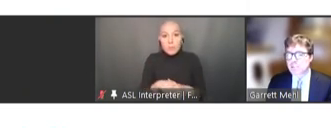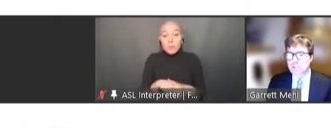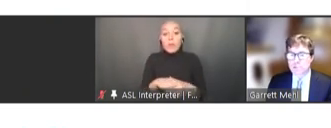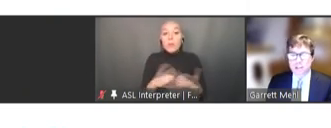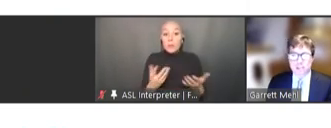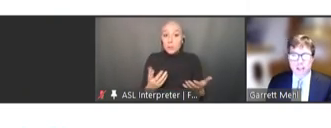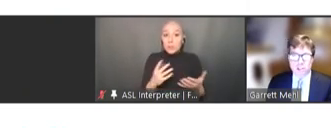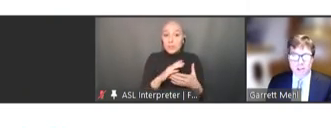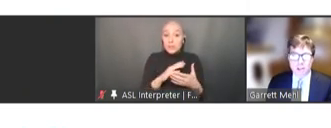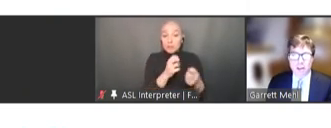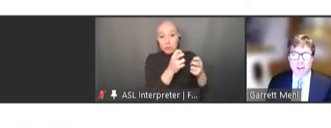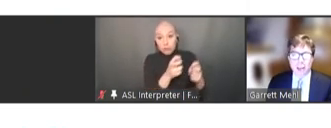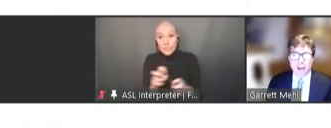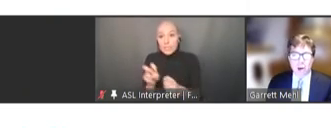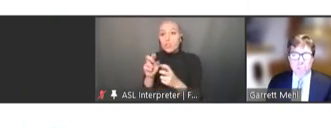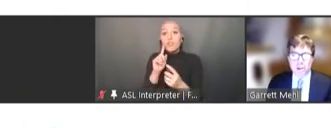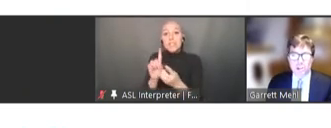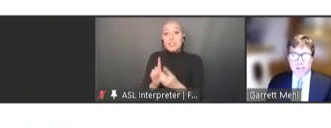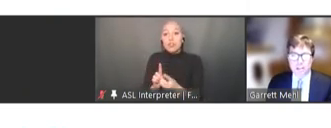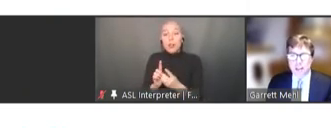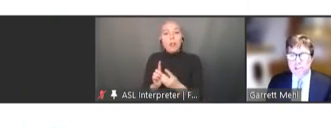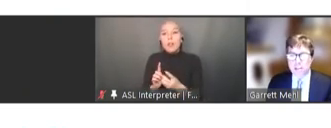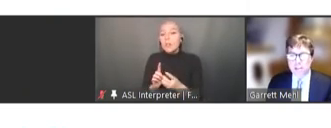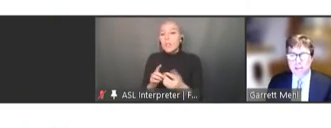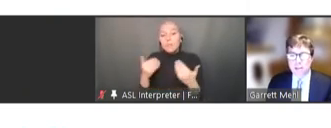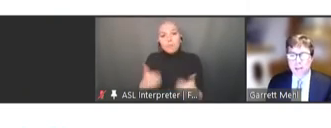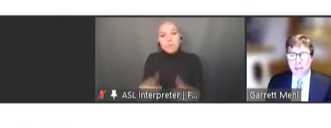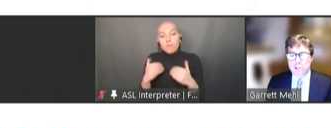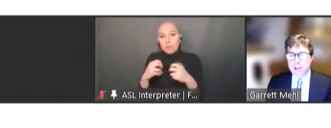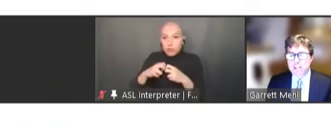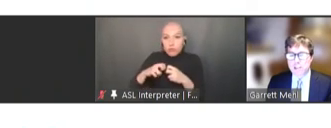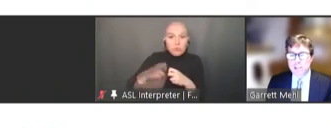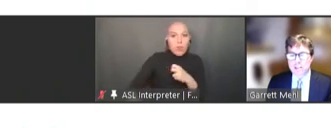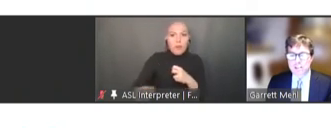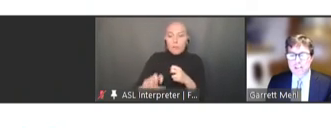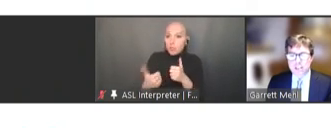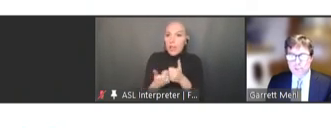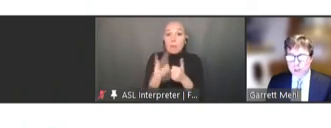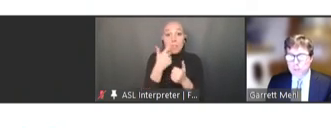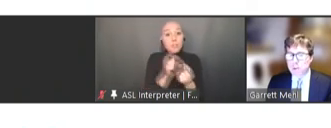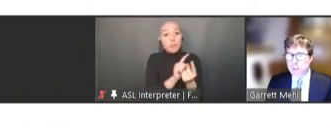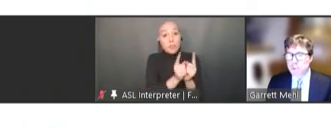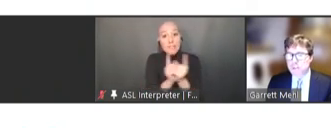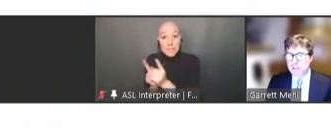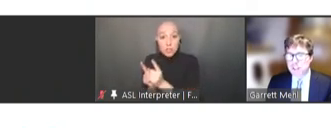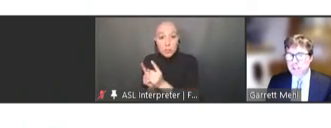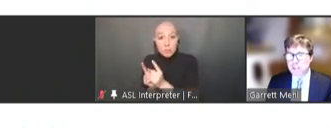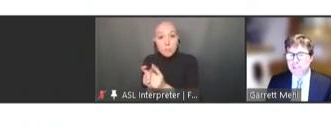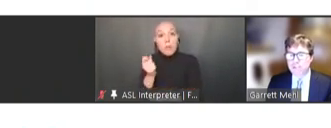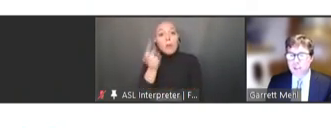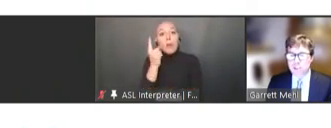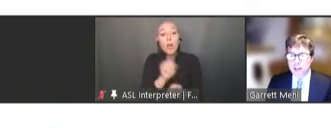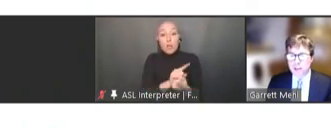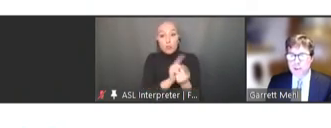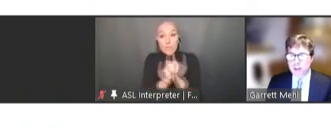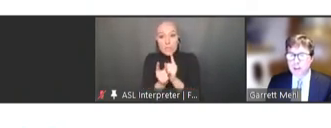in translation and operationalization. Translation is extremely resource-intensive for each country,